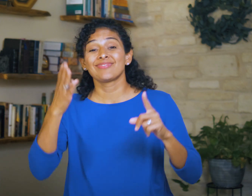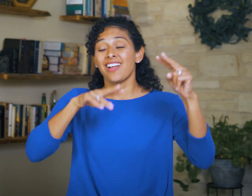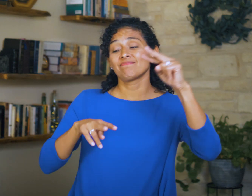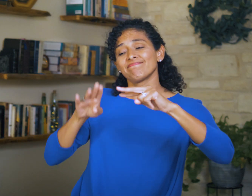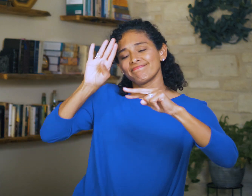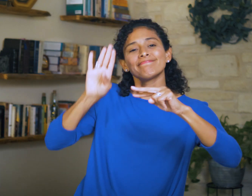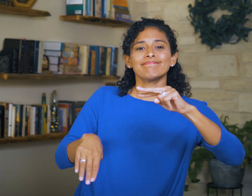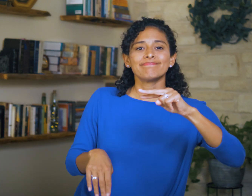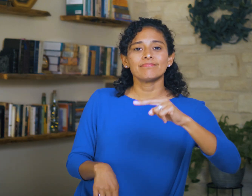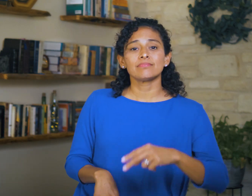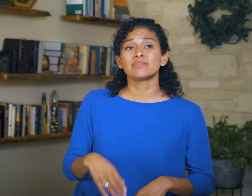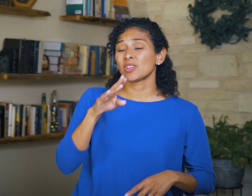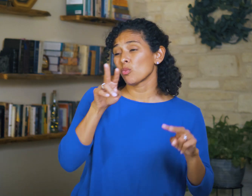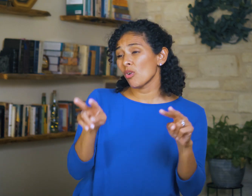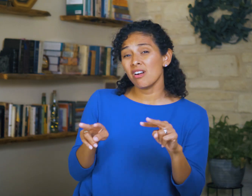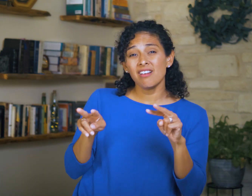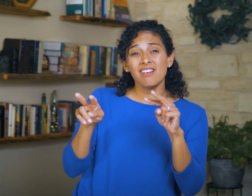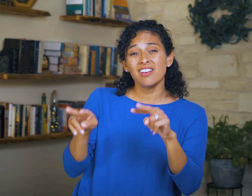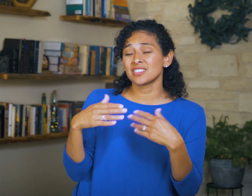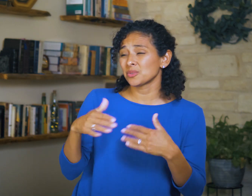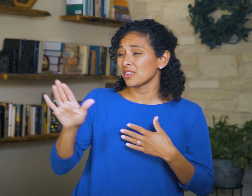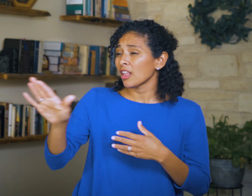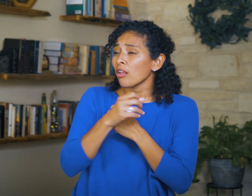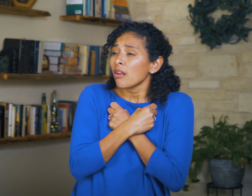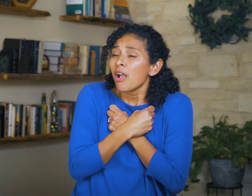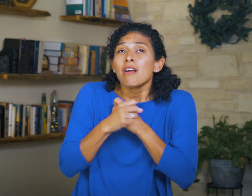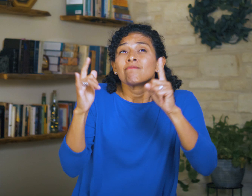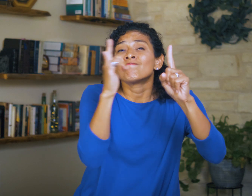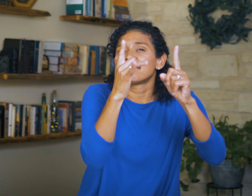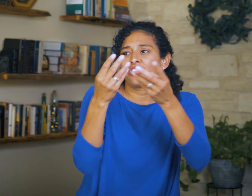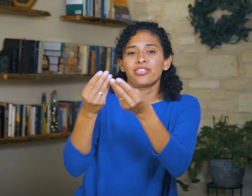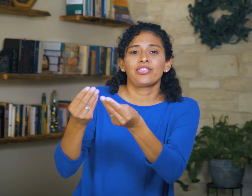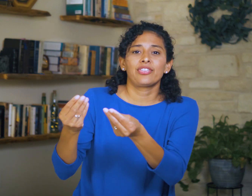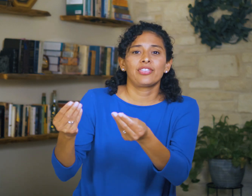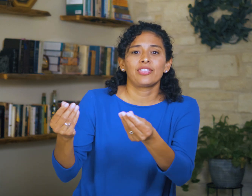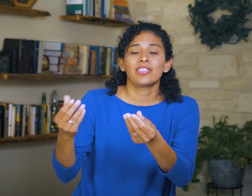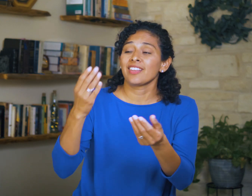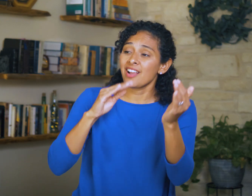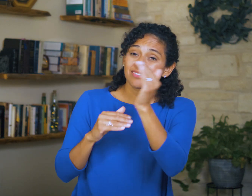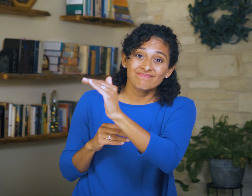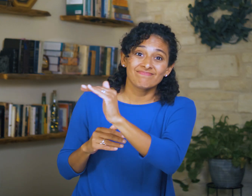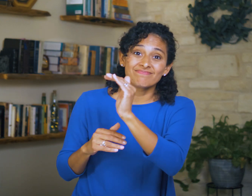and God knows it. He watches their love evaporate and reminds them: